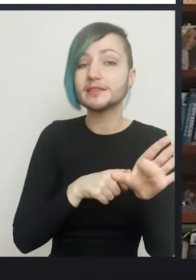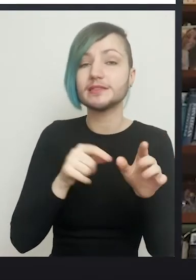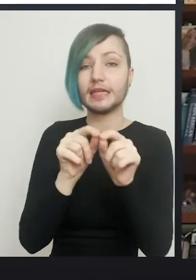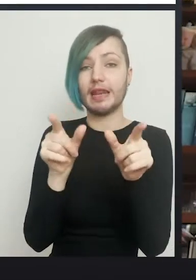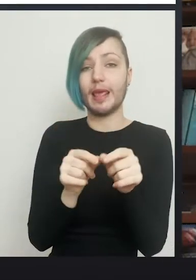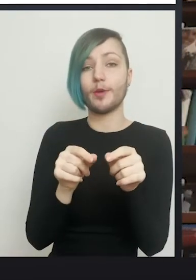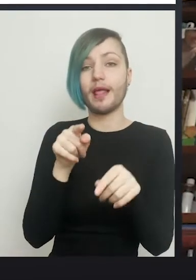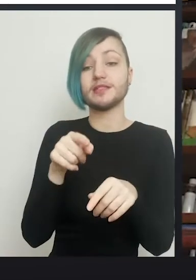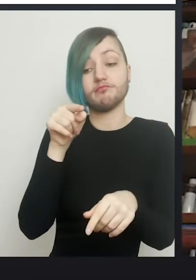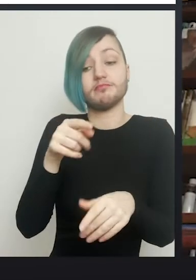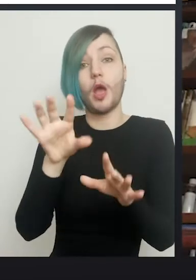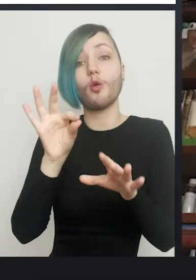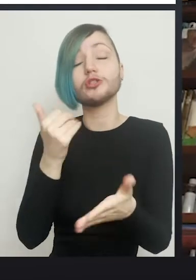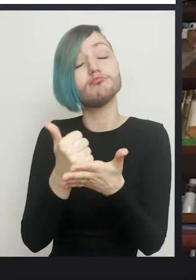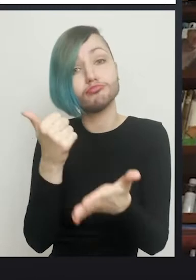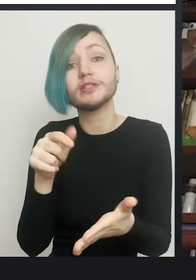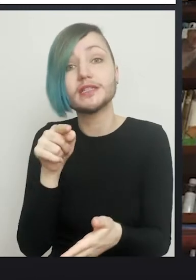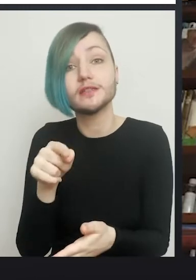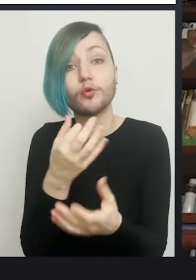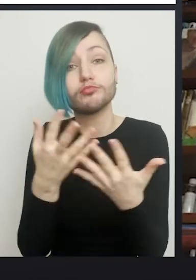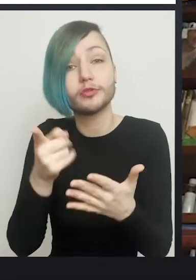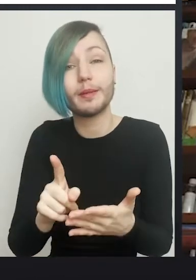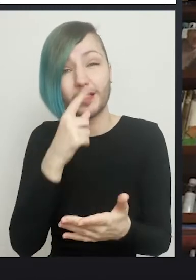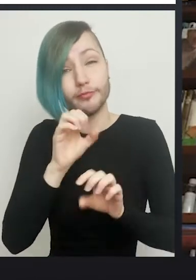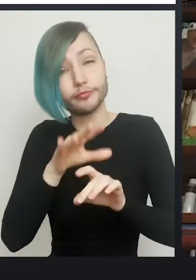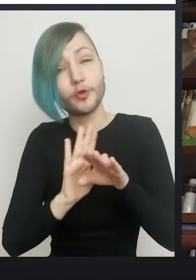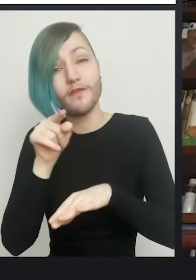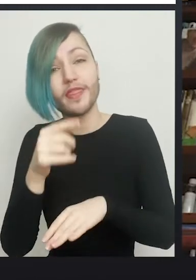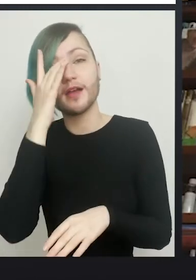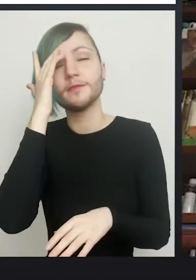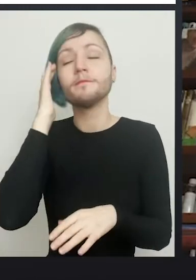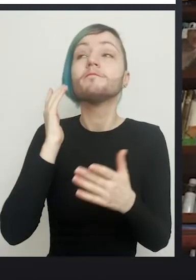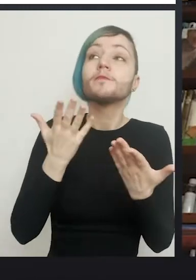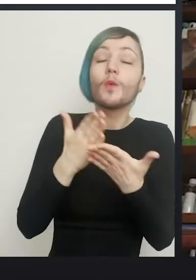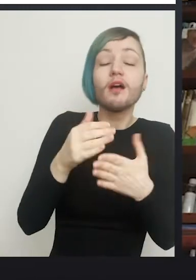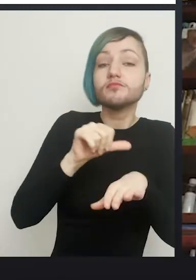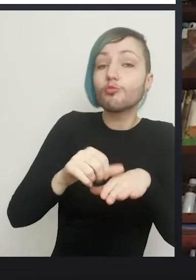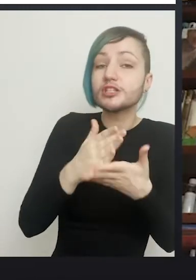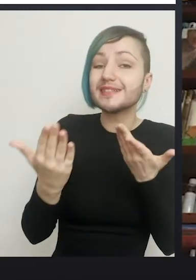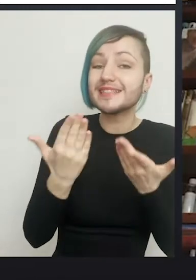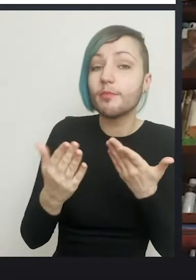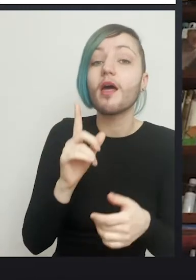The operation is actually quite similar but you don't need to